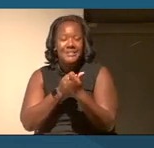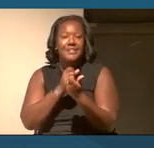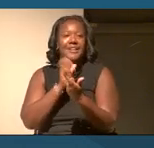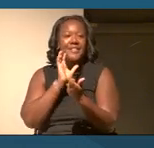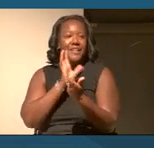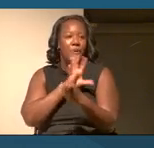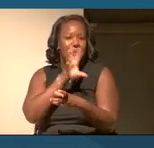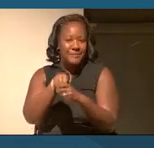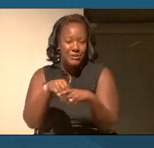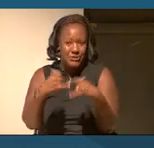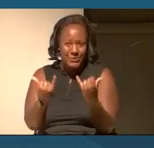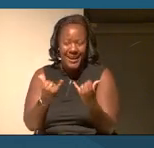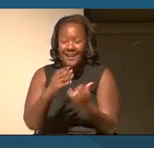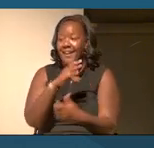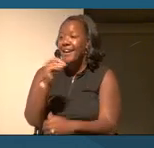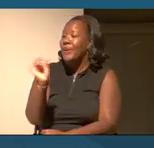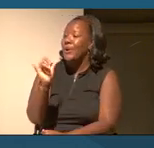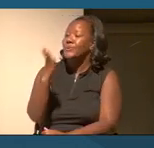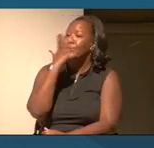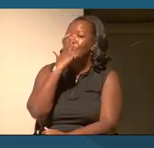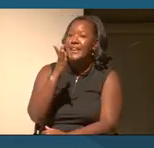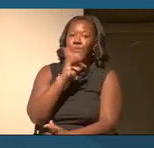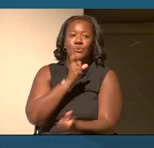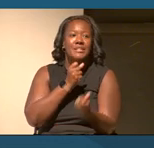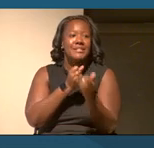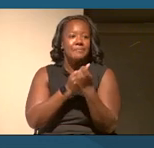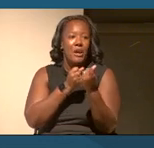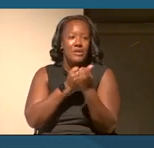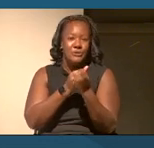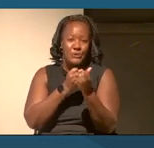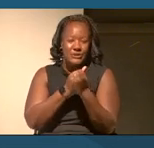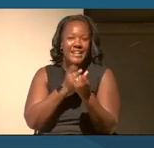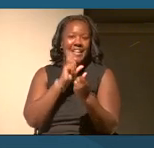today, and also thank you to our sponsors who have contributed to the summit in many